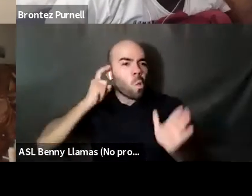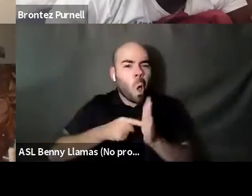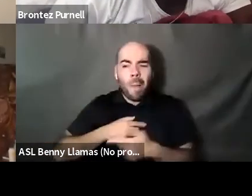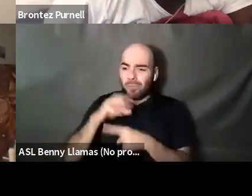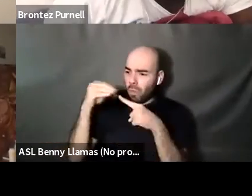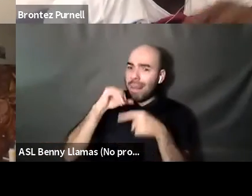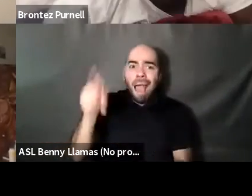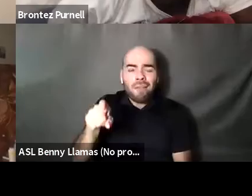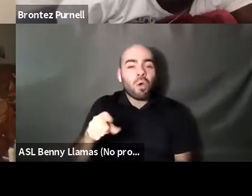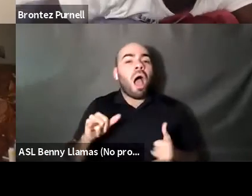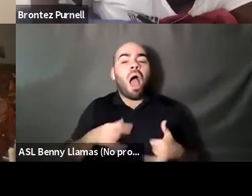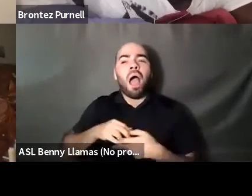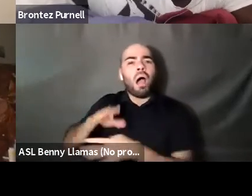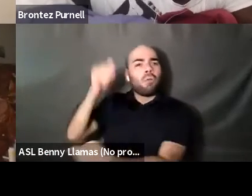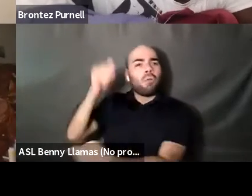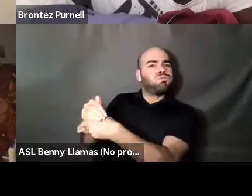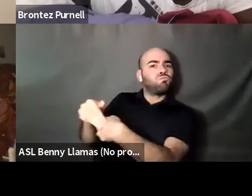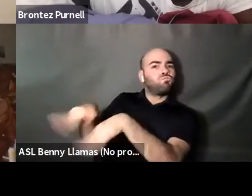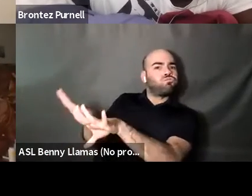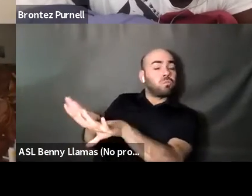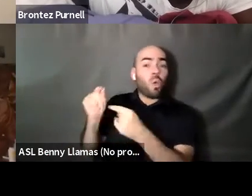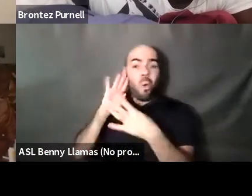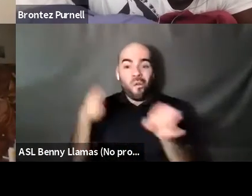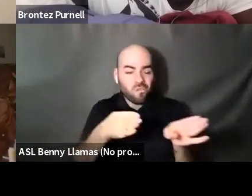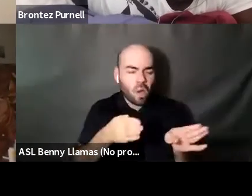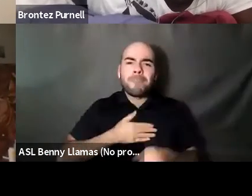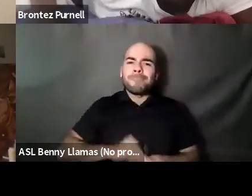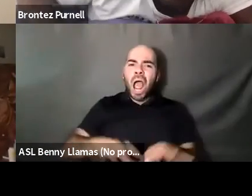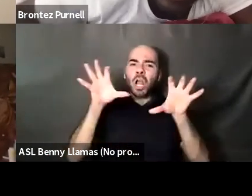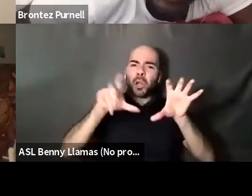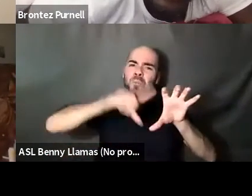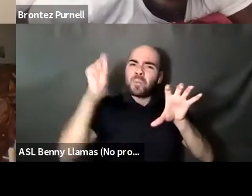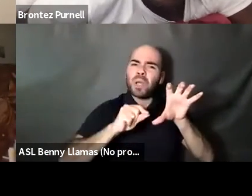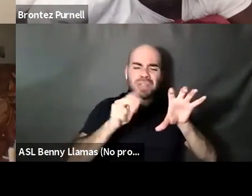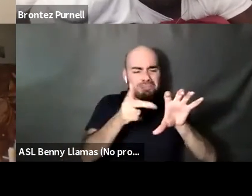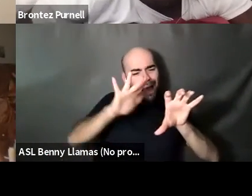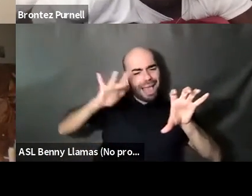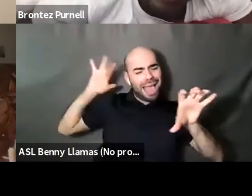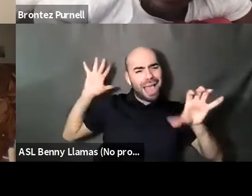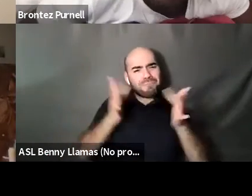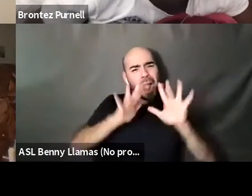Brontez Purnell: Power and it just started spewing out Brontez Purnell: glitter and fucking rainbows a shit. It was just like my plus again.